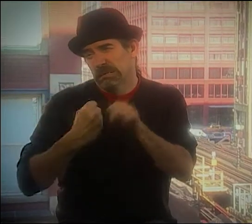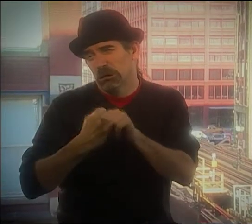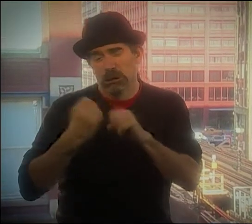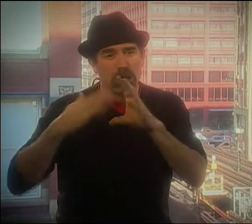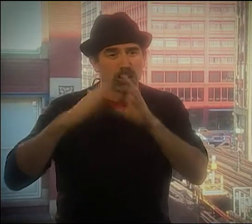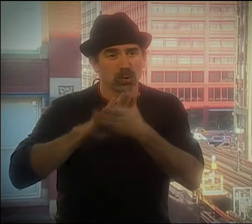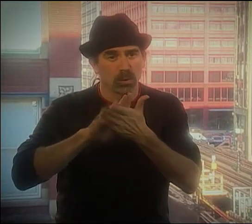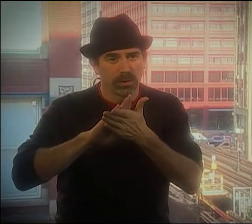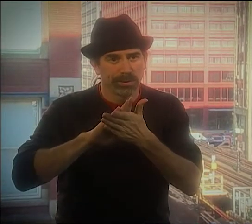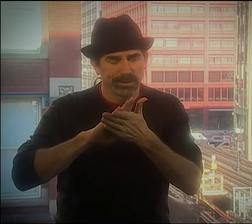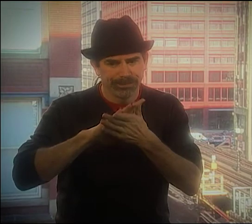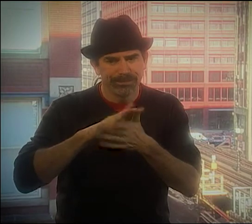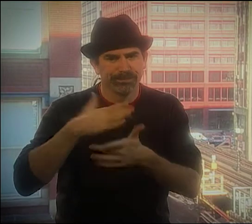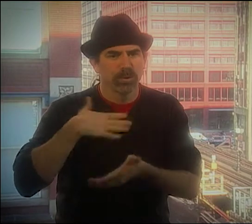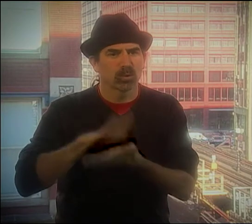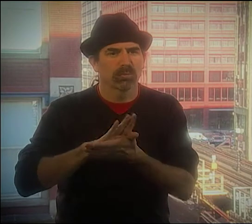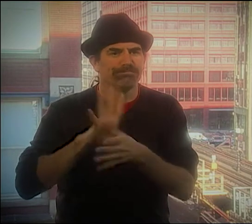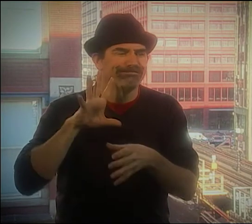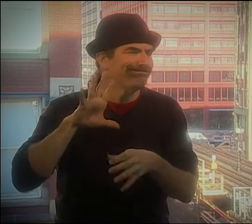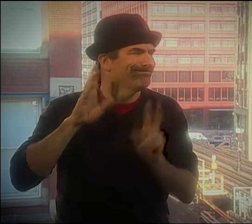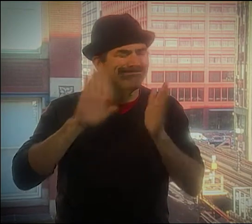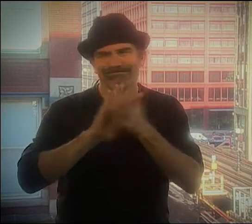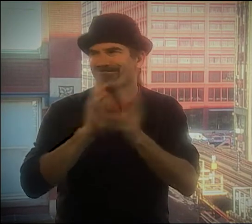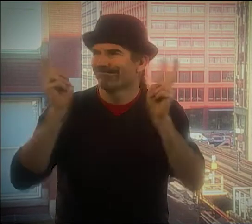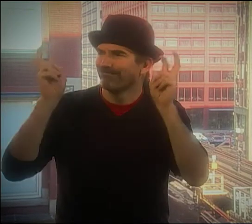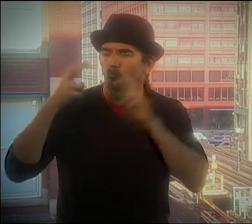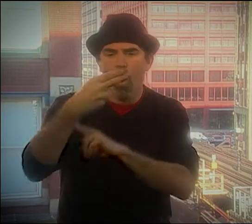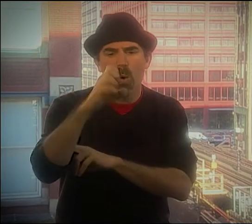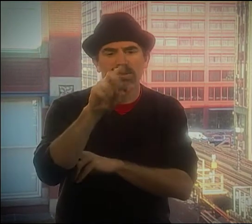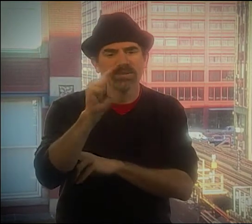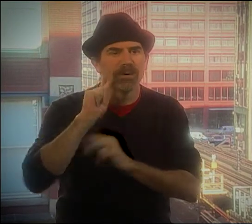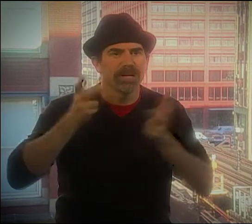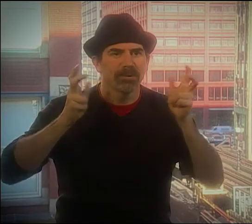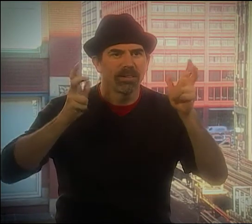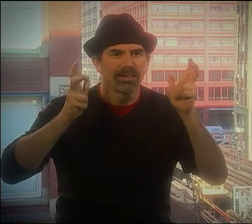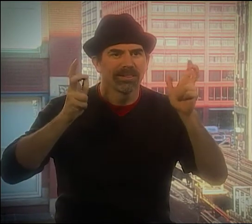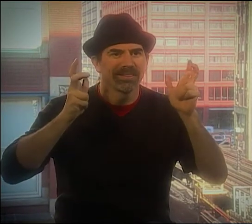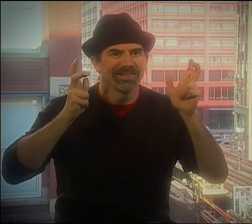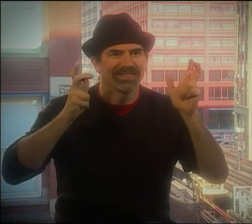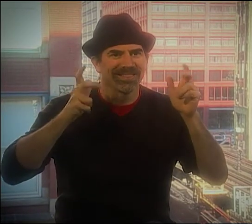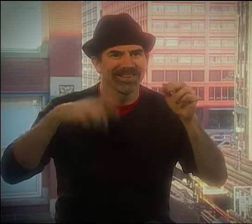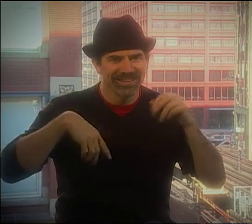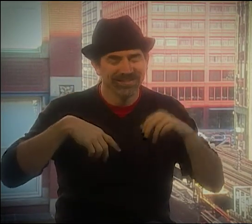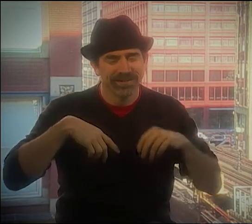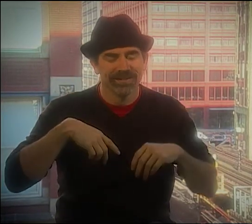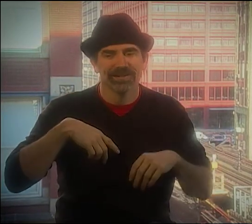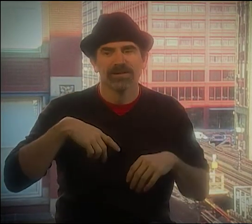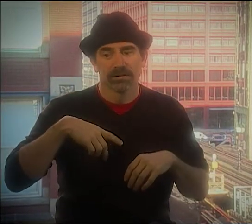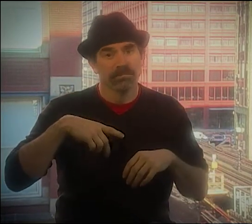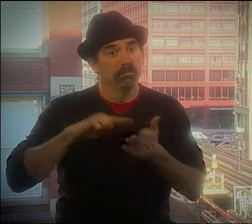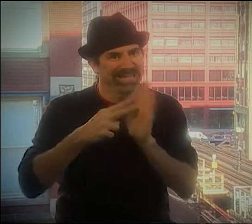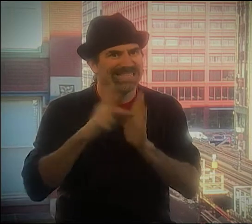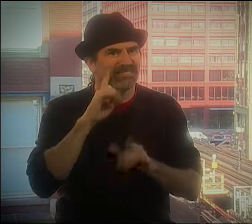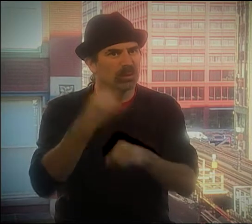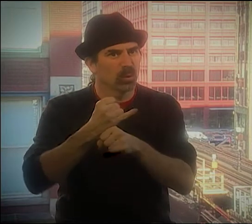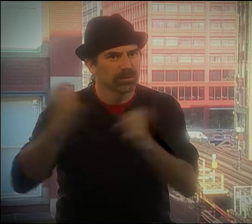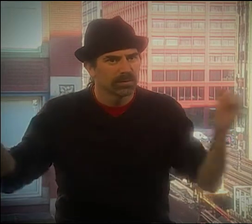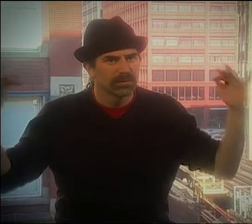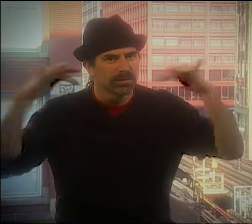ABOUT THE LAST YEAR AT CLARK SCHOOL. THEY WERE HOSTING A BASKETBALL TOURNAMENT, WHICH ALL THESE